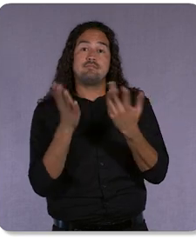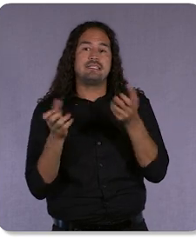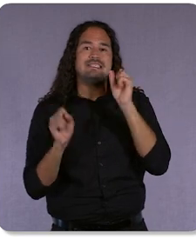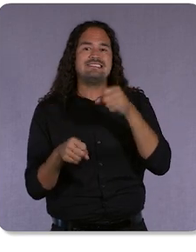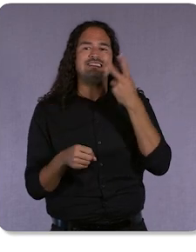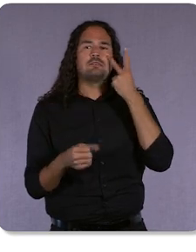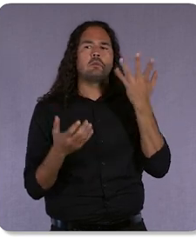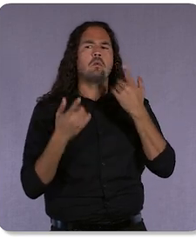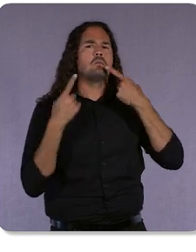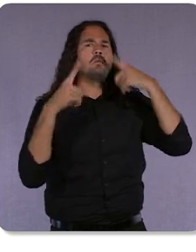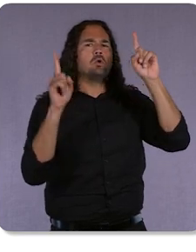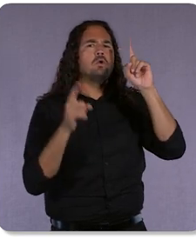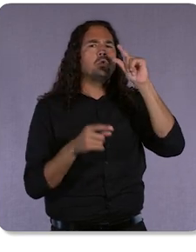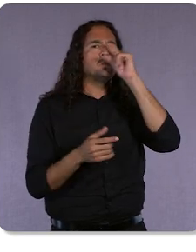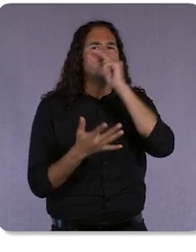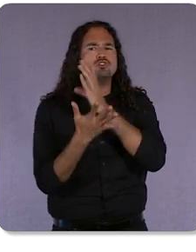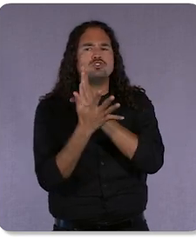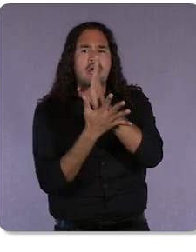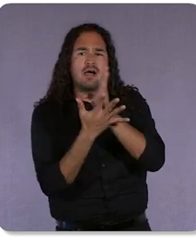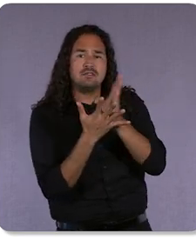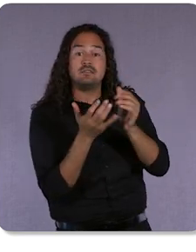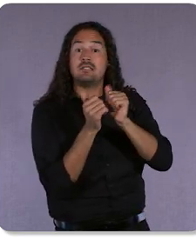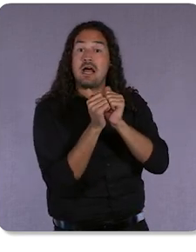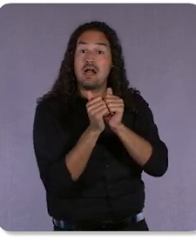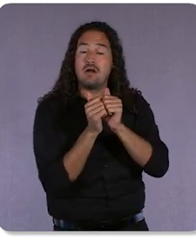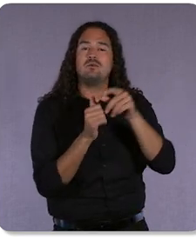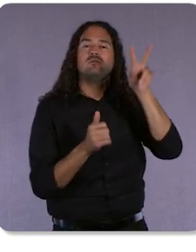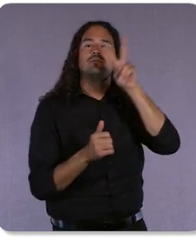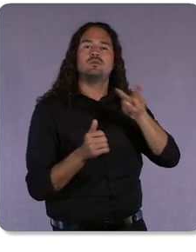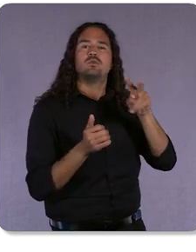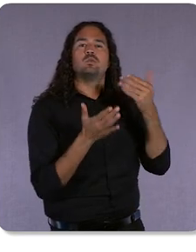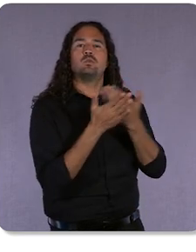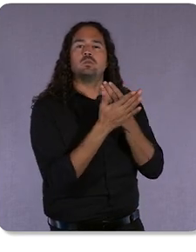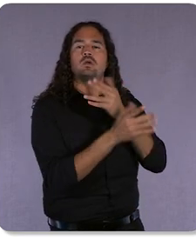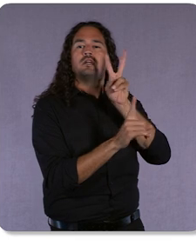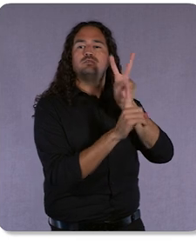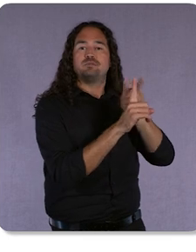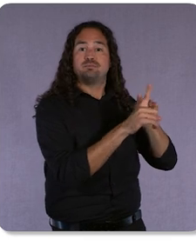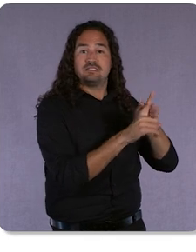channels by reviewing new Attribution insights. And quickly see which campaigns are helping